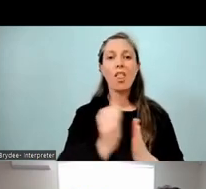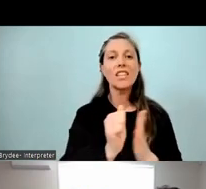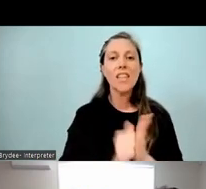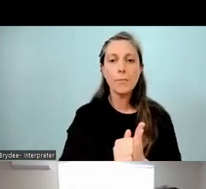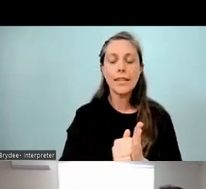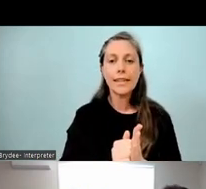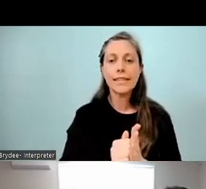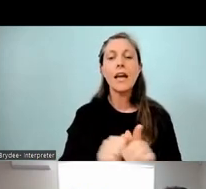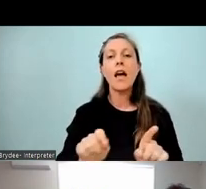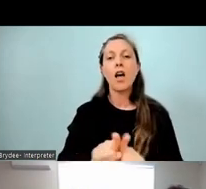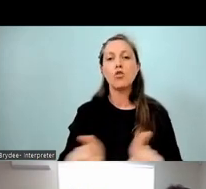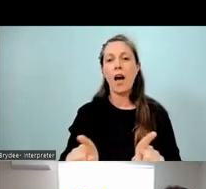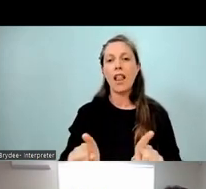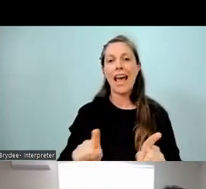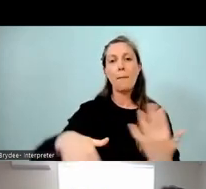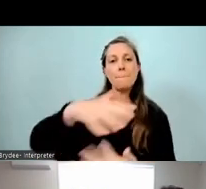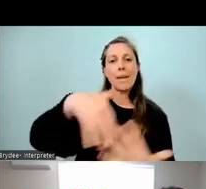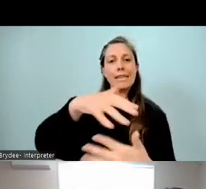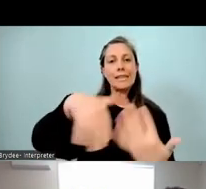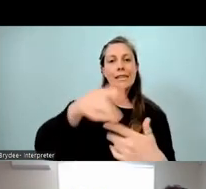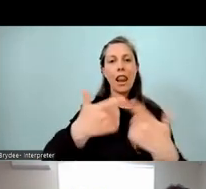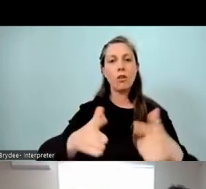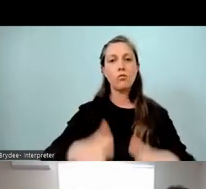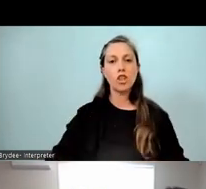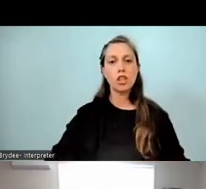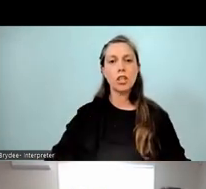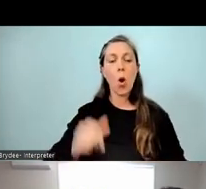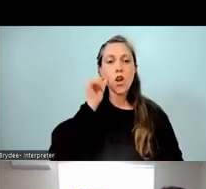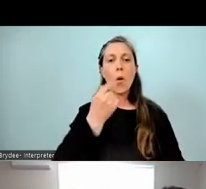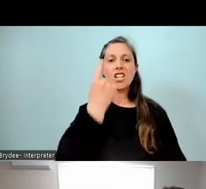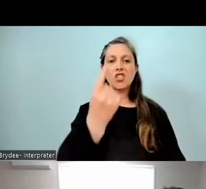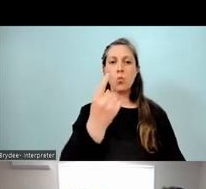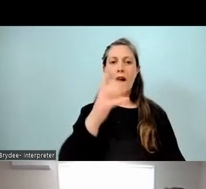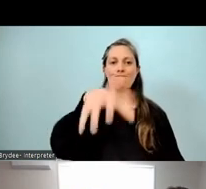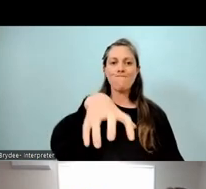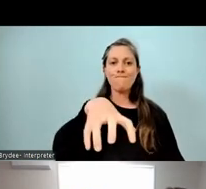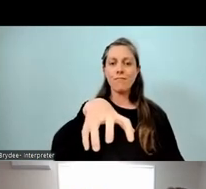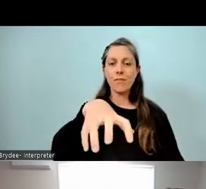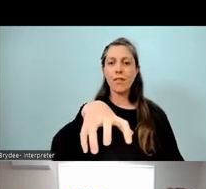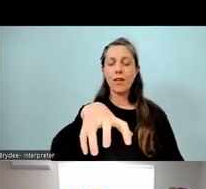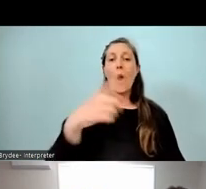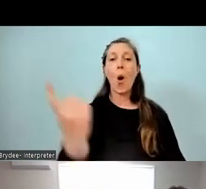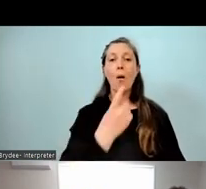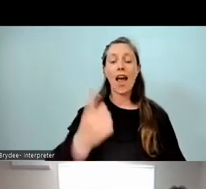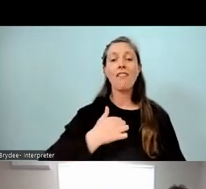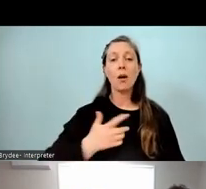And we have our achievement challenges in both too. Even though it's one kāhui ako, we have quite a distinct between everyone,